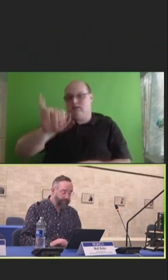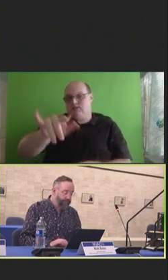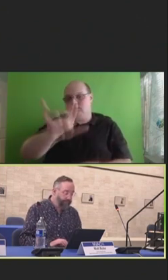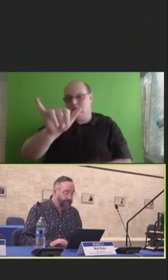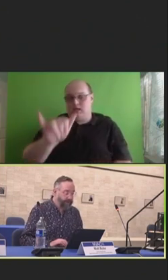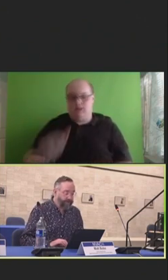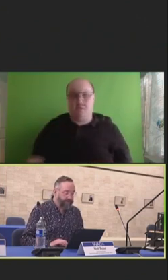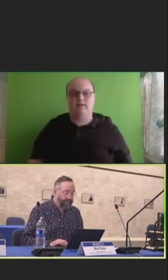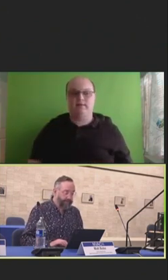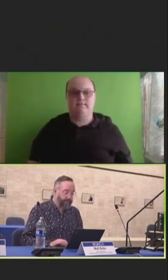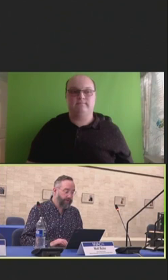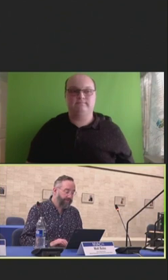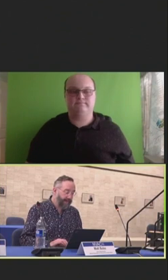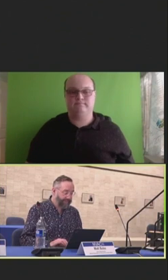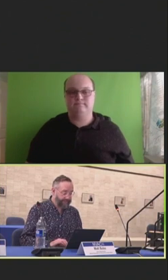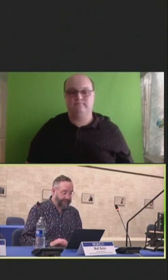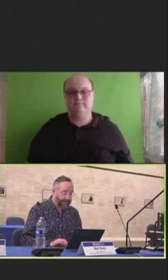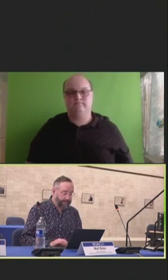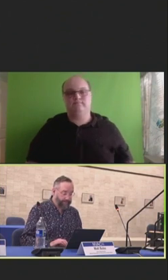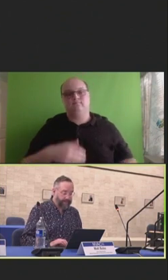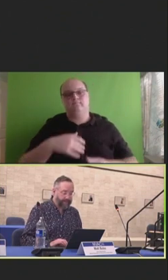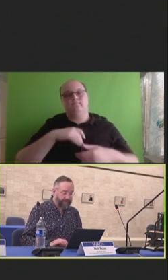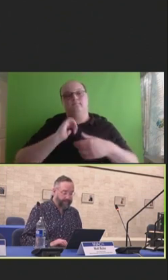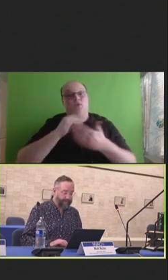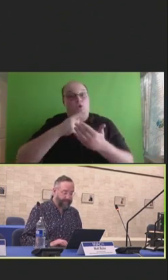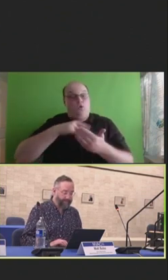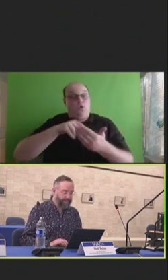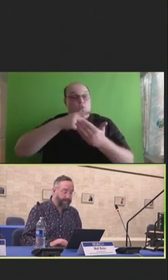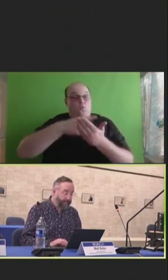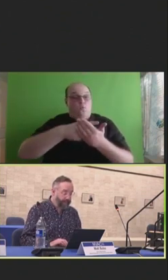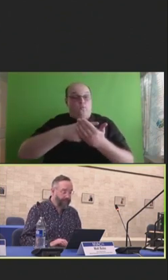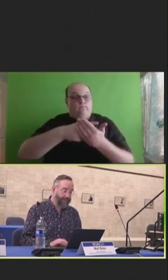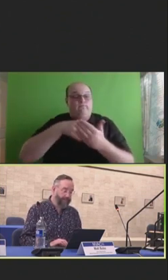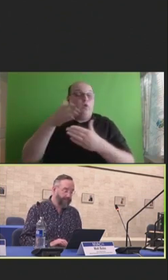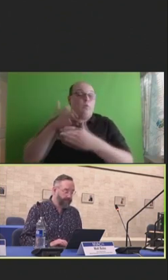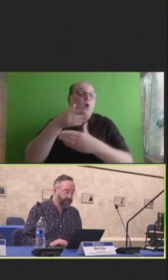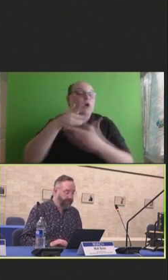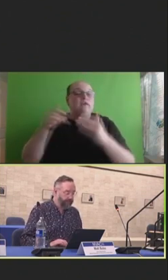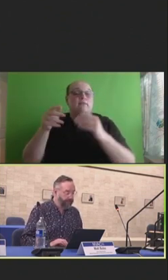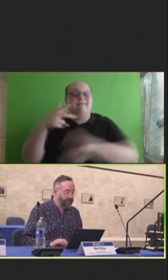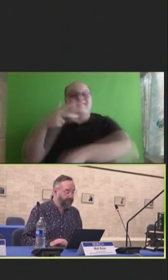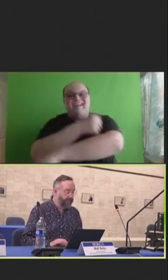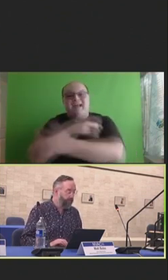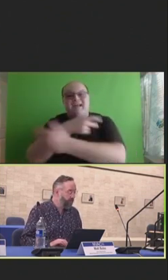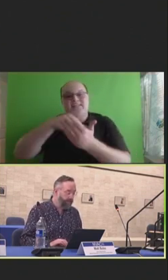Through the Partnering for Vaccine Equity Project, NACCHO aims to increase local health